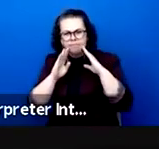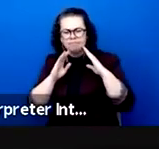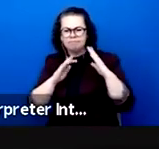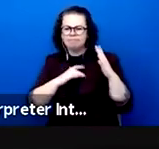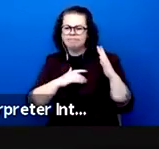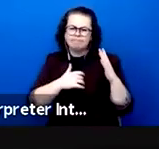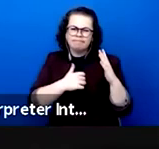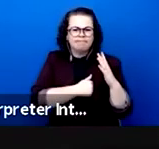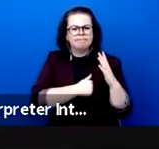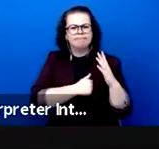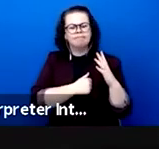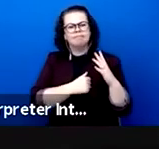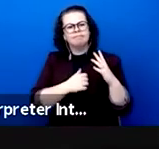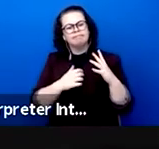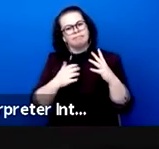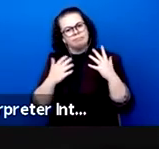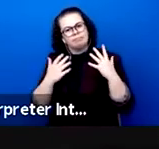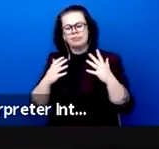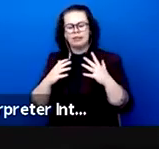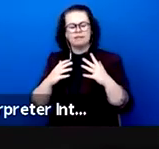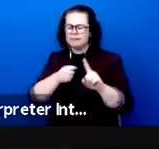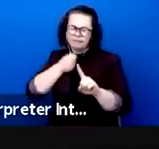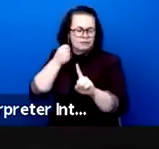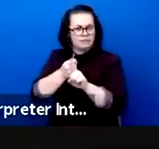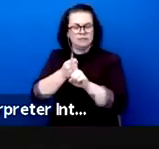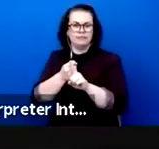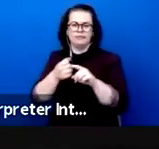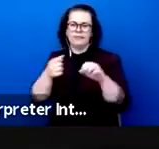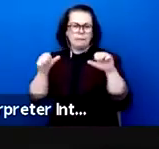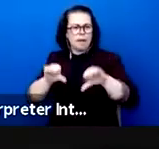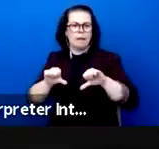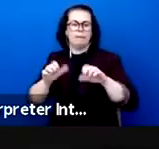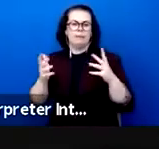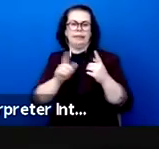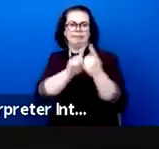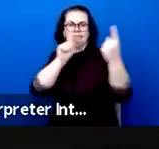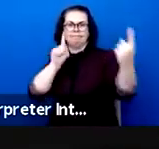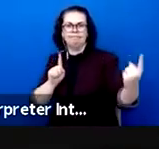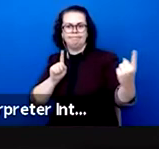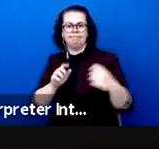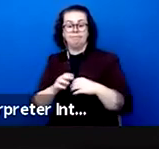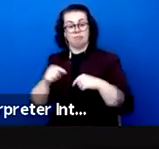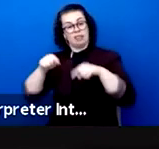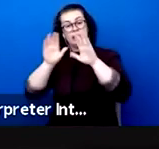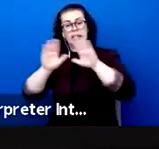situation we are living through. All sectors are wondering when we will be able to return to normal